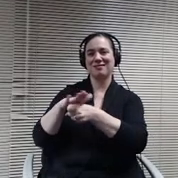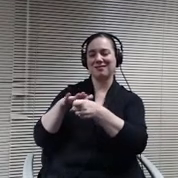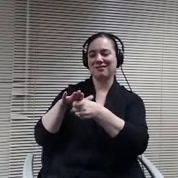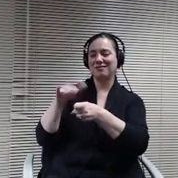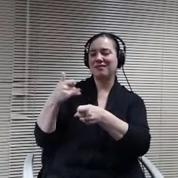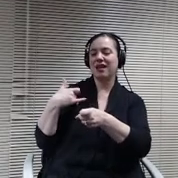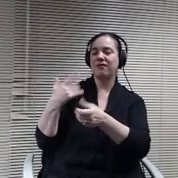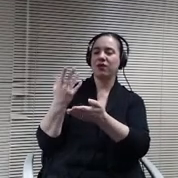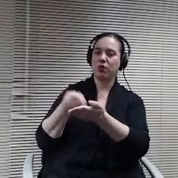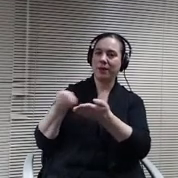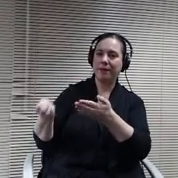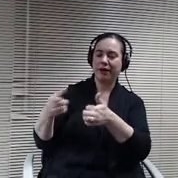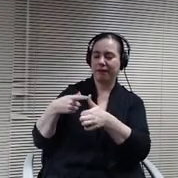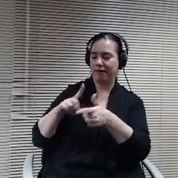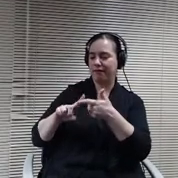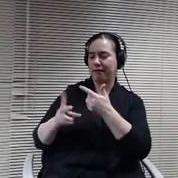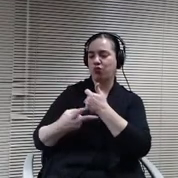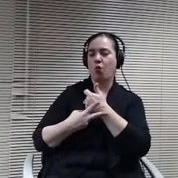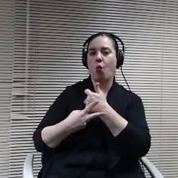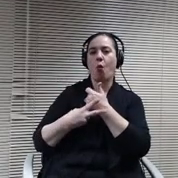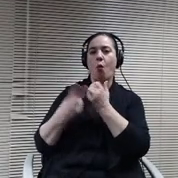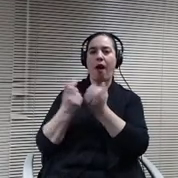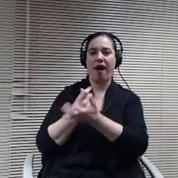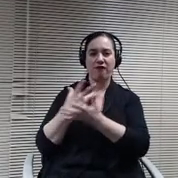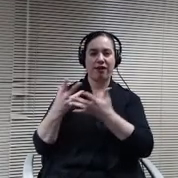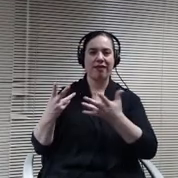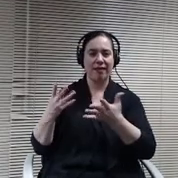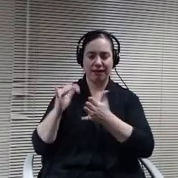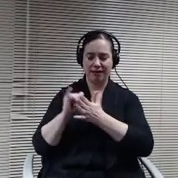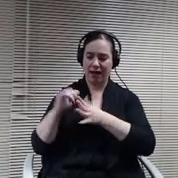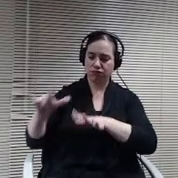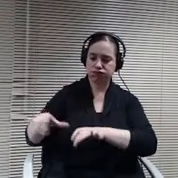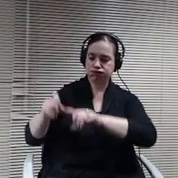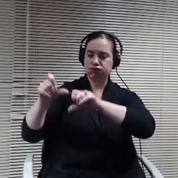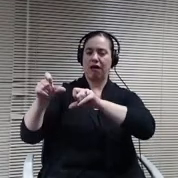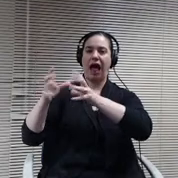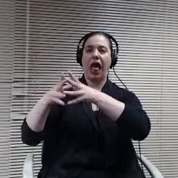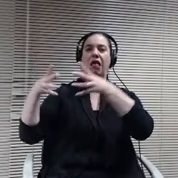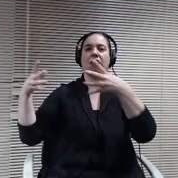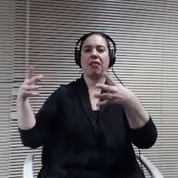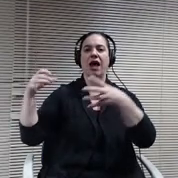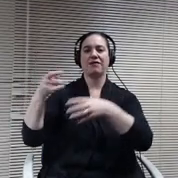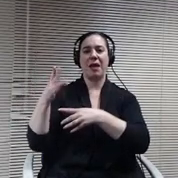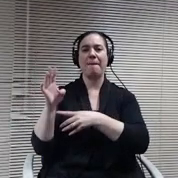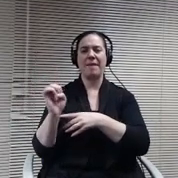that just take much more space space right now within our current spaces is challenging for just simply storage.